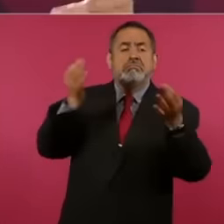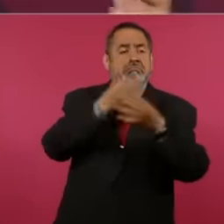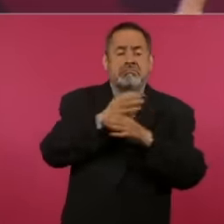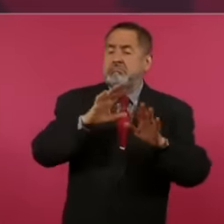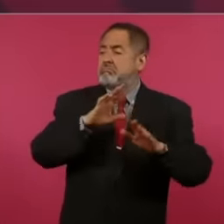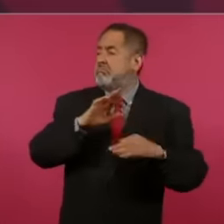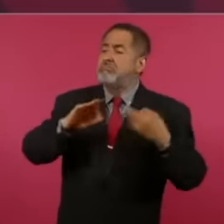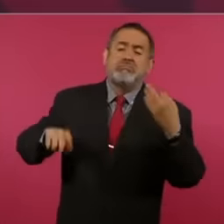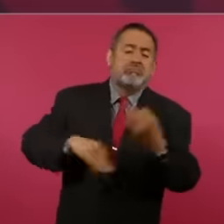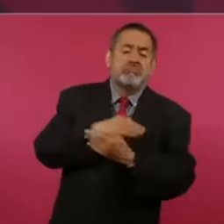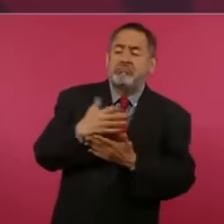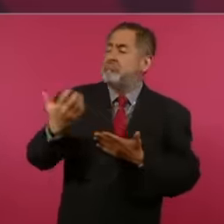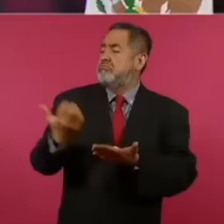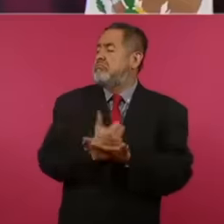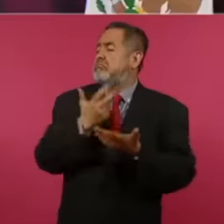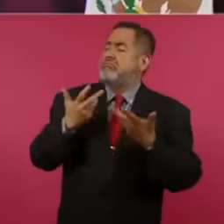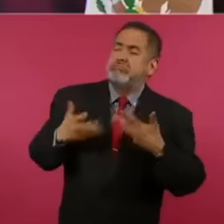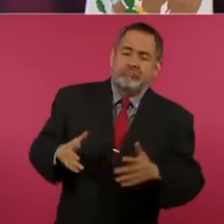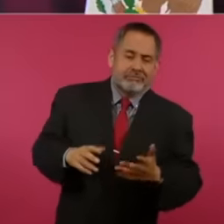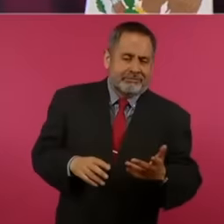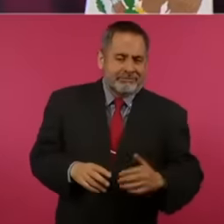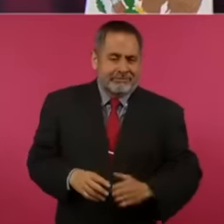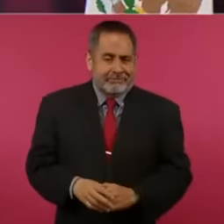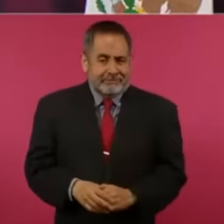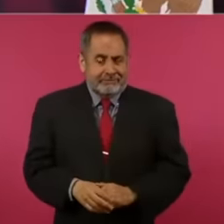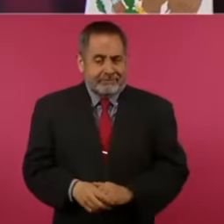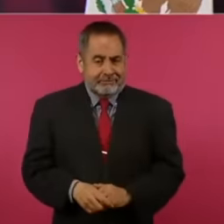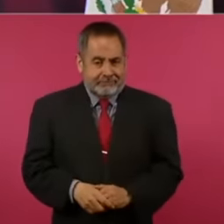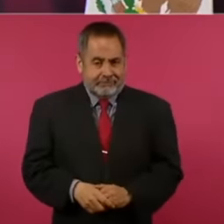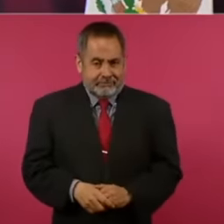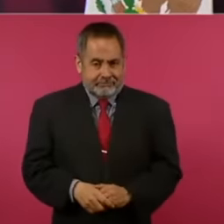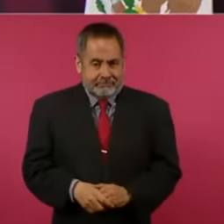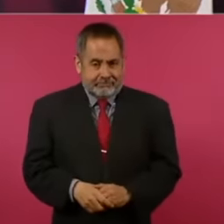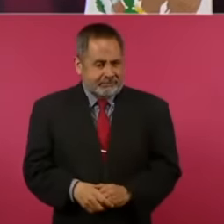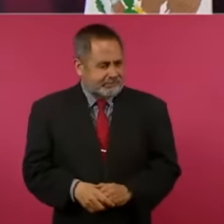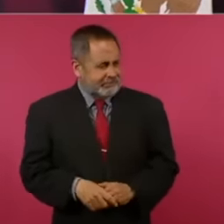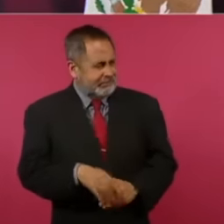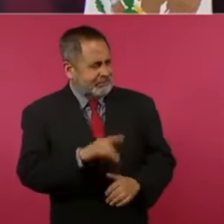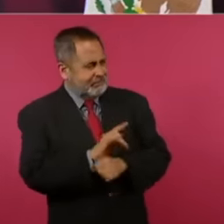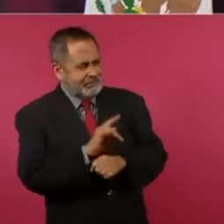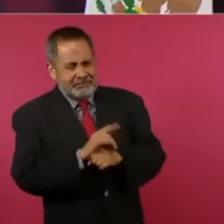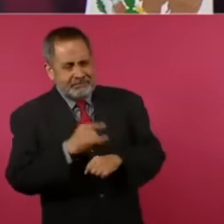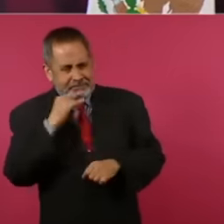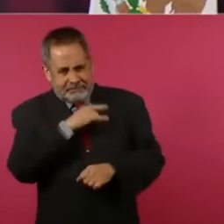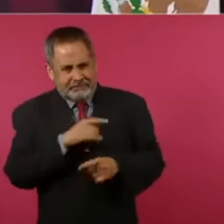win without proof of